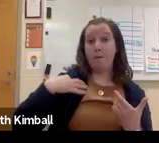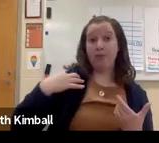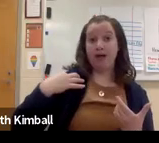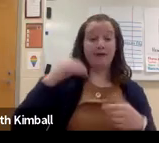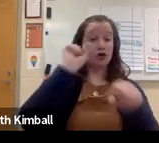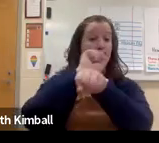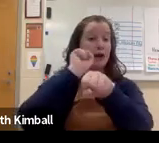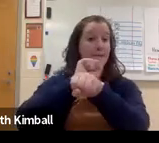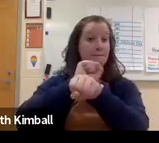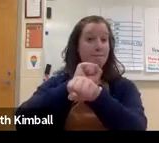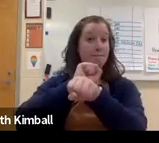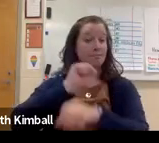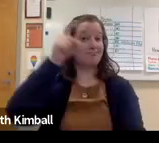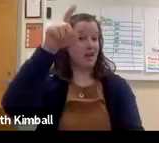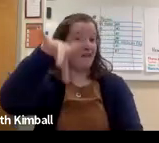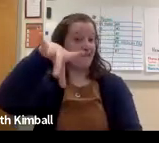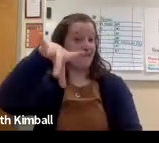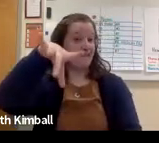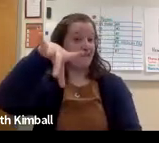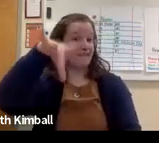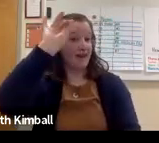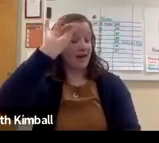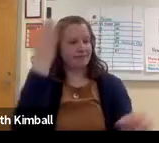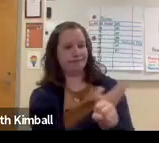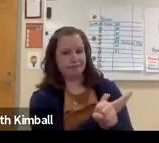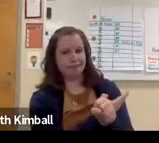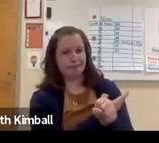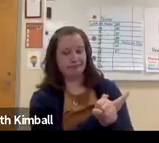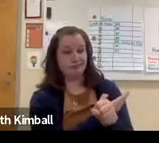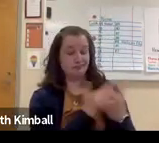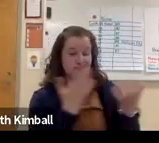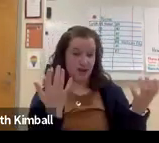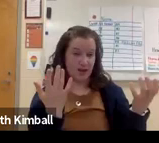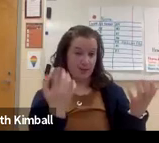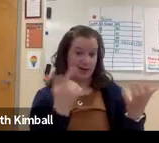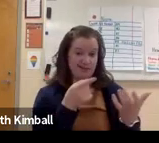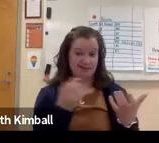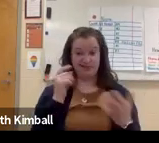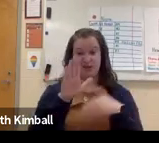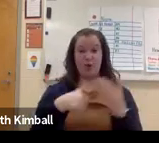It might come up later when you apply for a job or when--